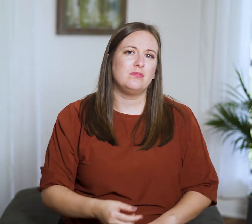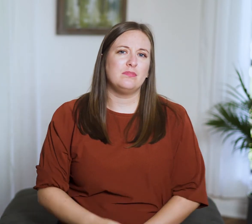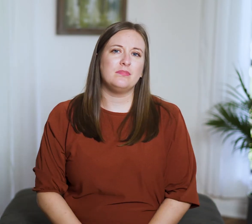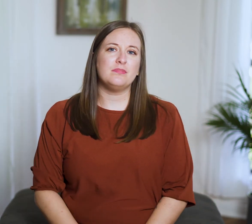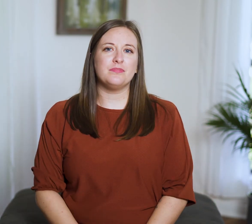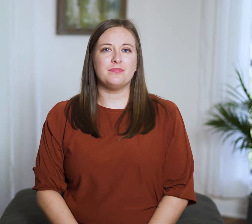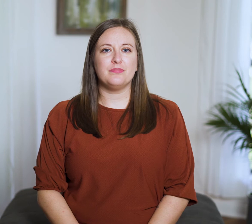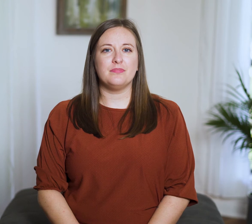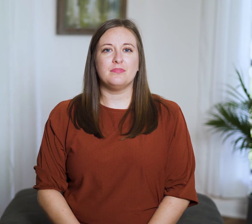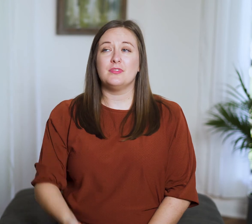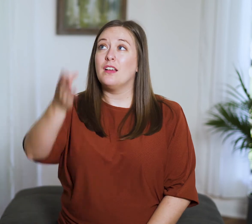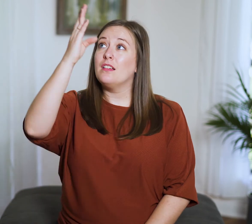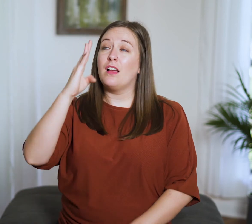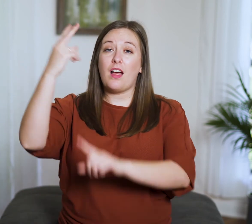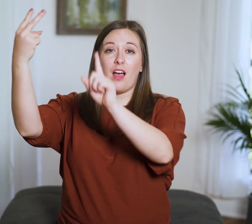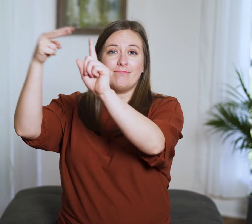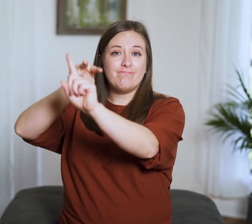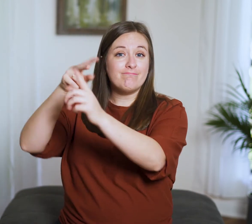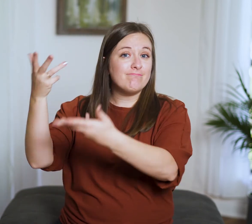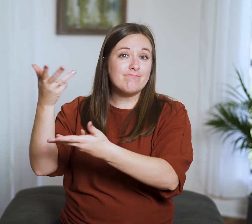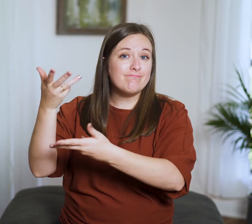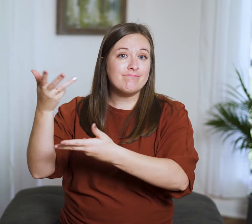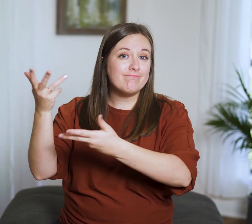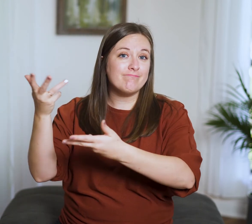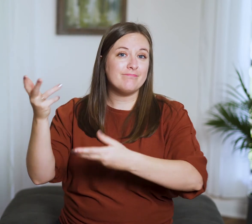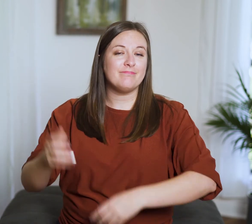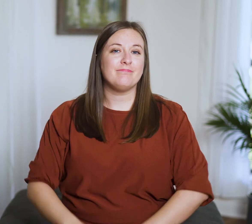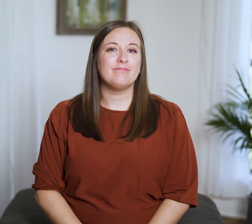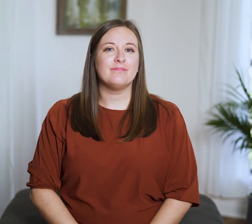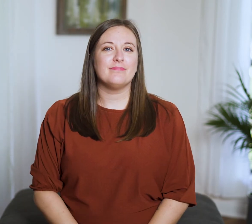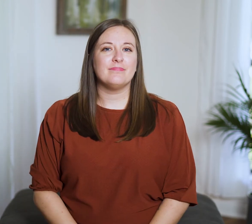The God Shot: